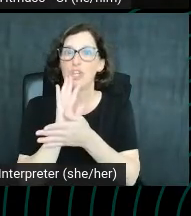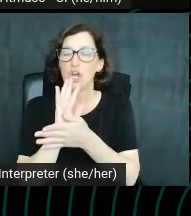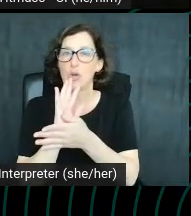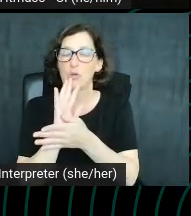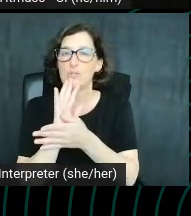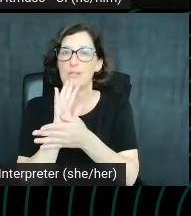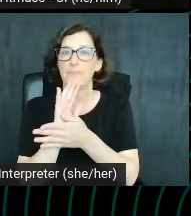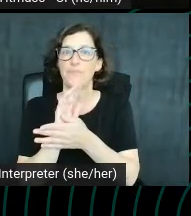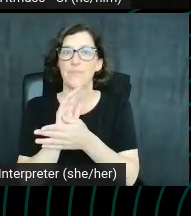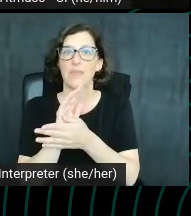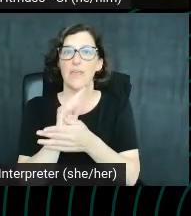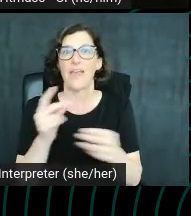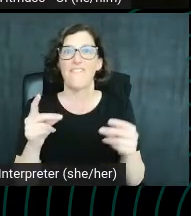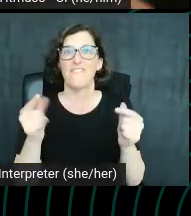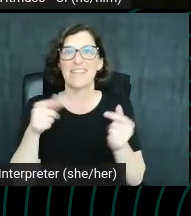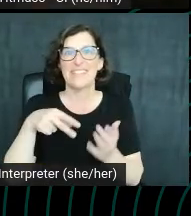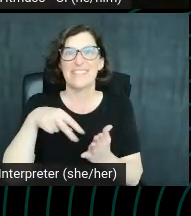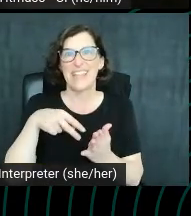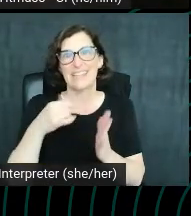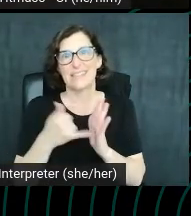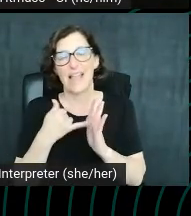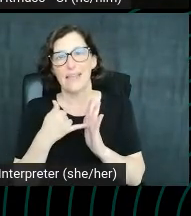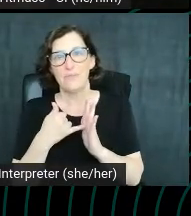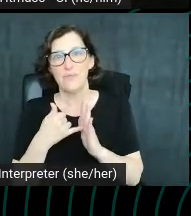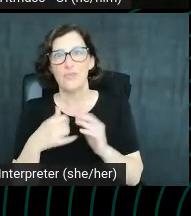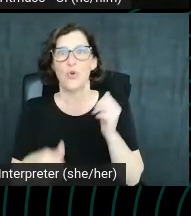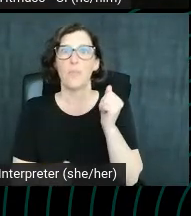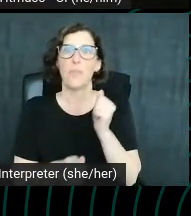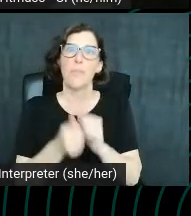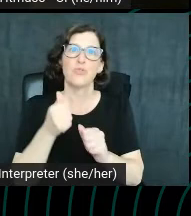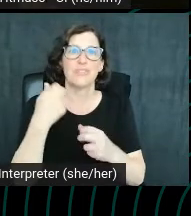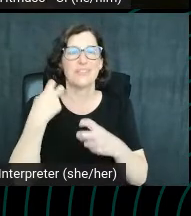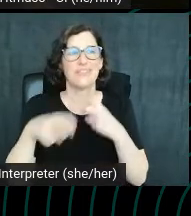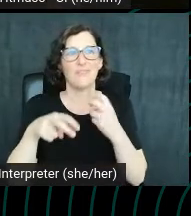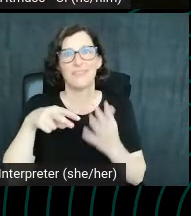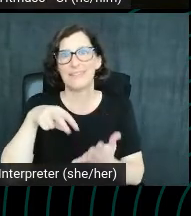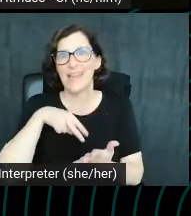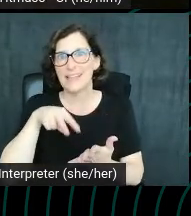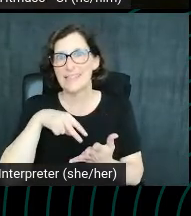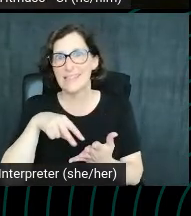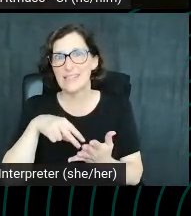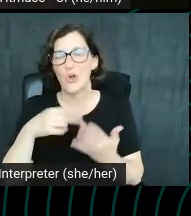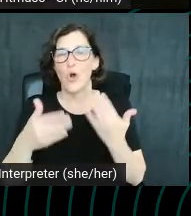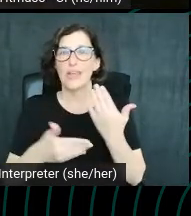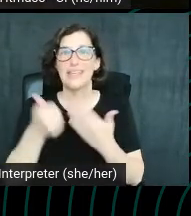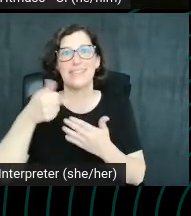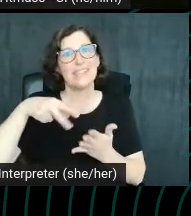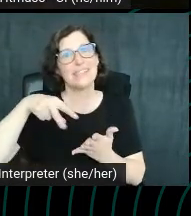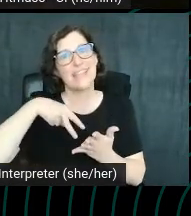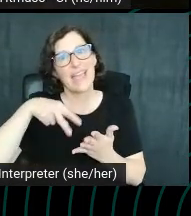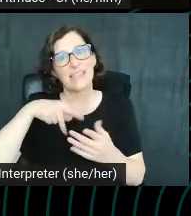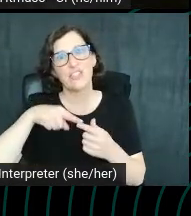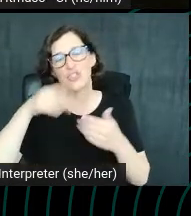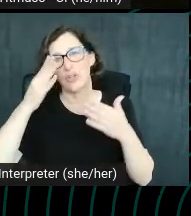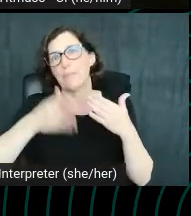fastest dance styles or the most difficult dances or the easiest dance to complete for your wedding.